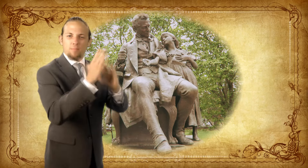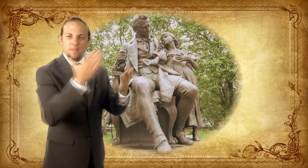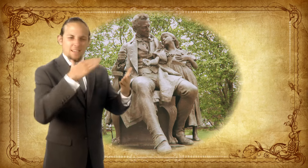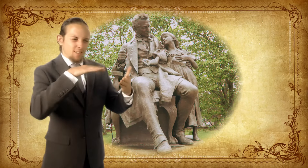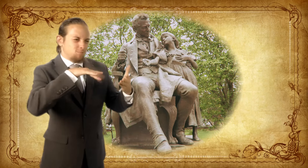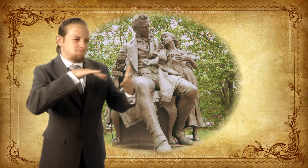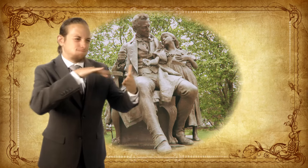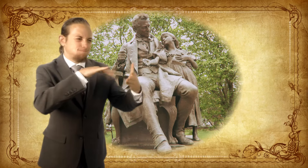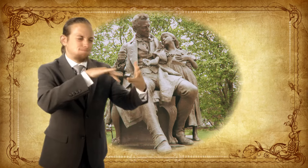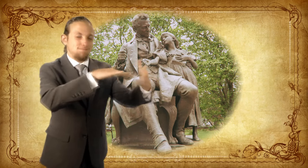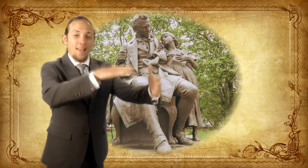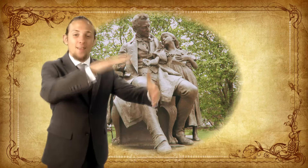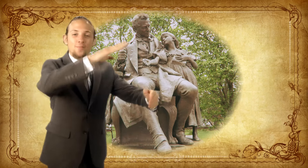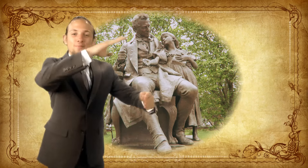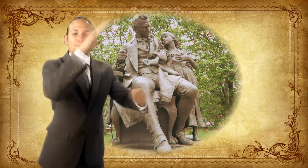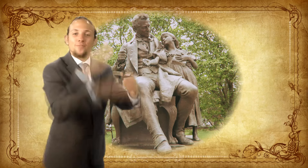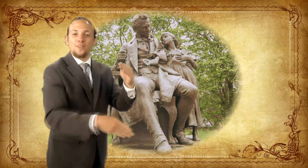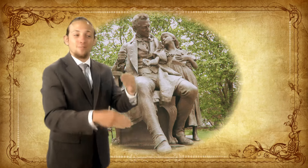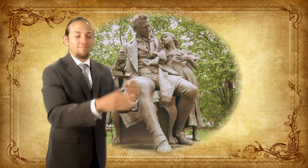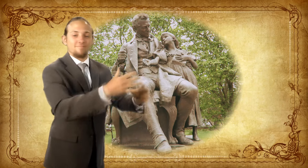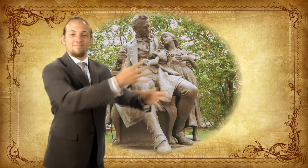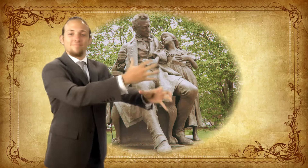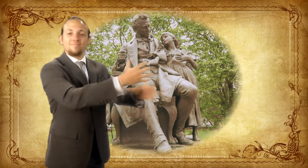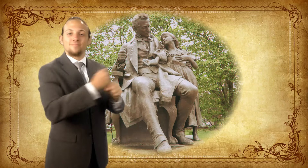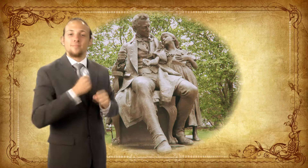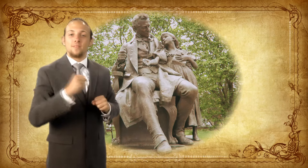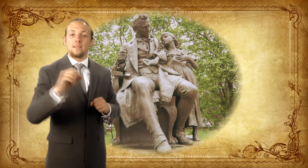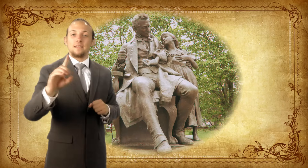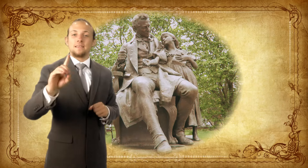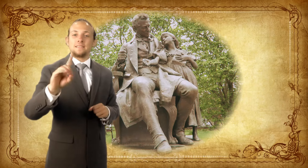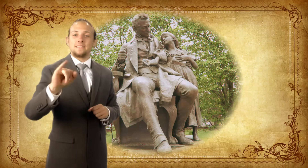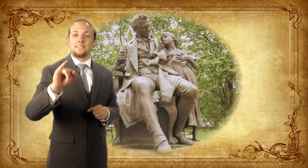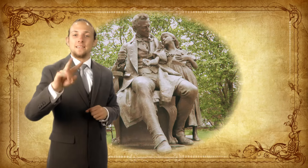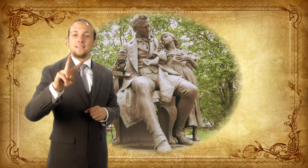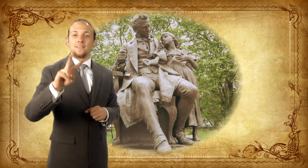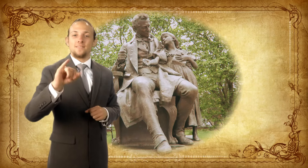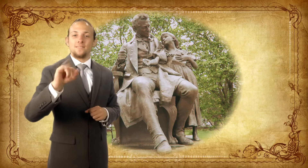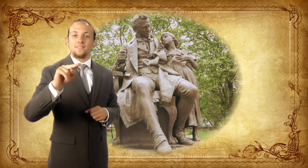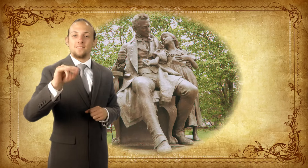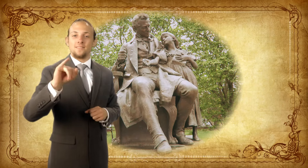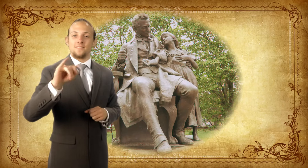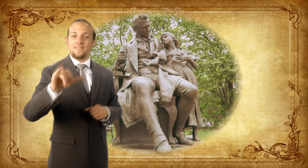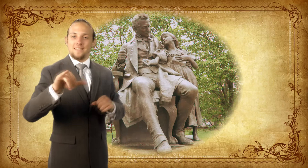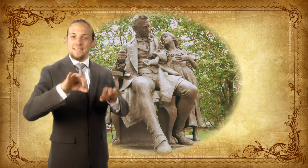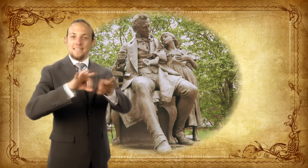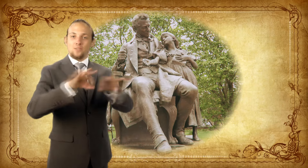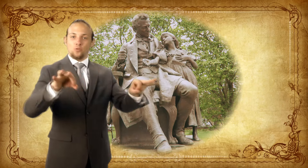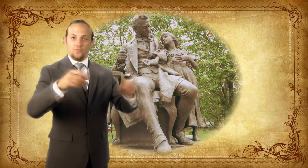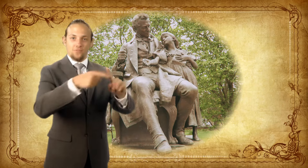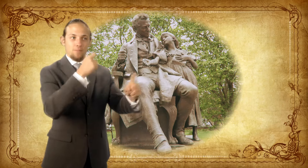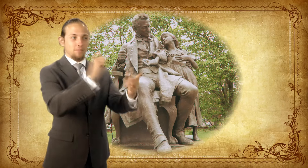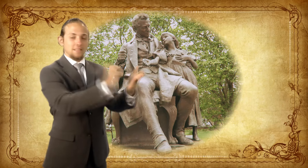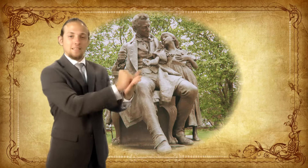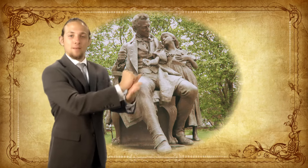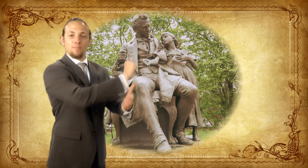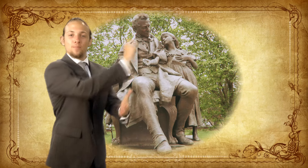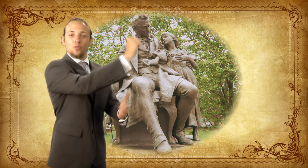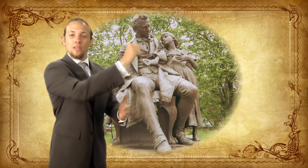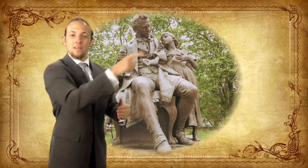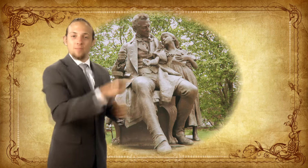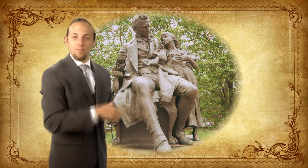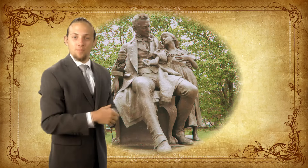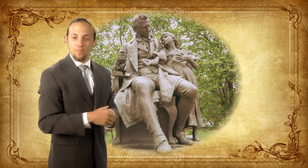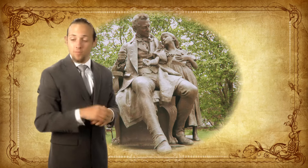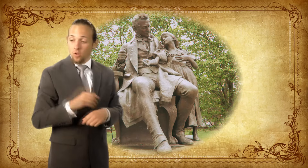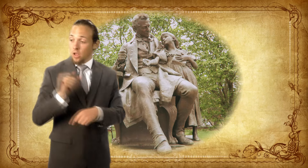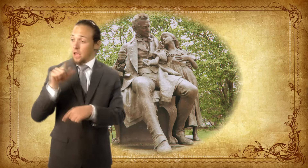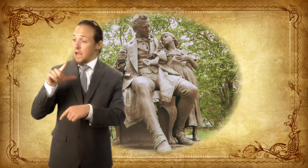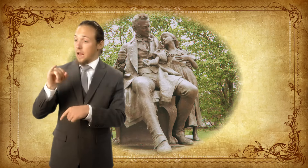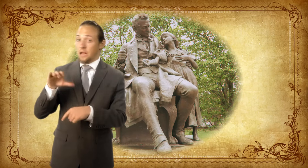He returned to the Seminary to earn his divinity degree.